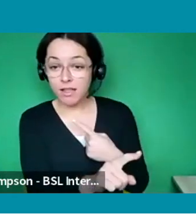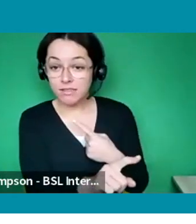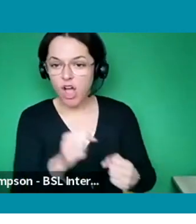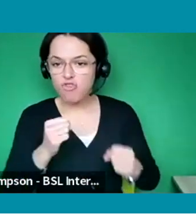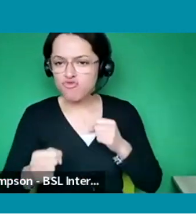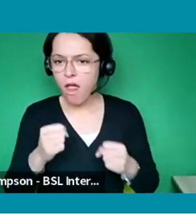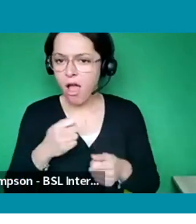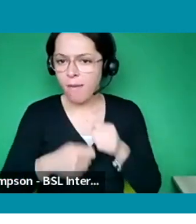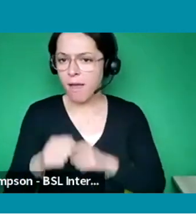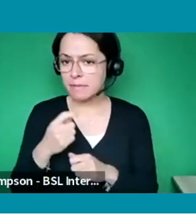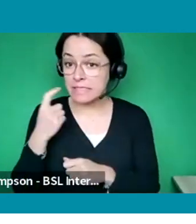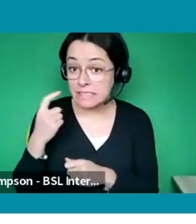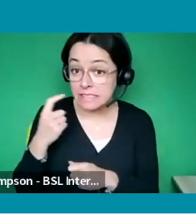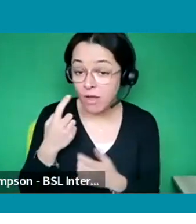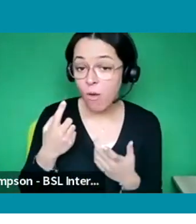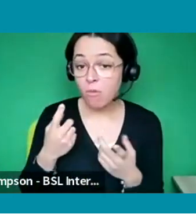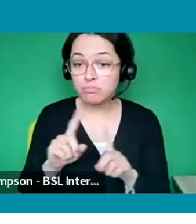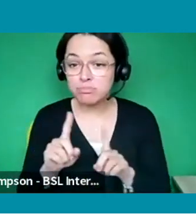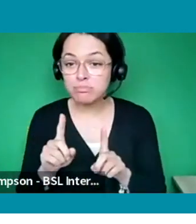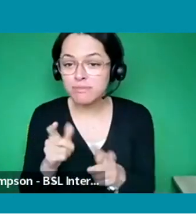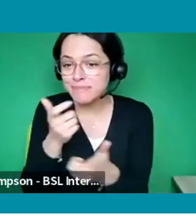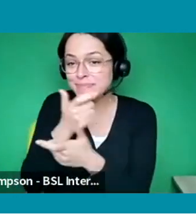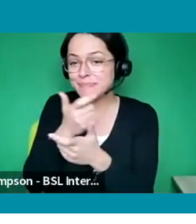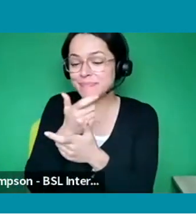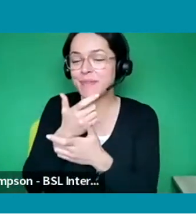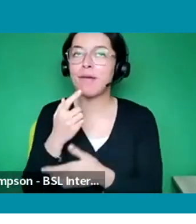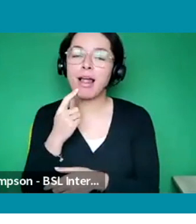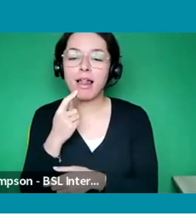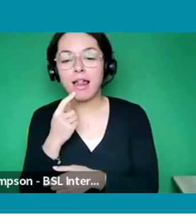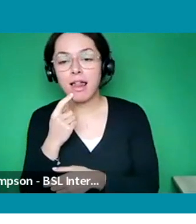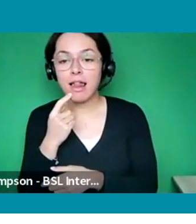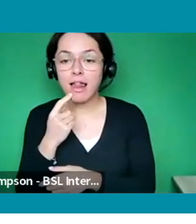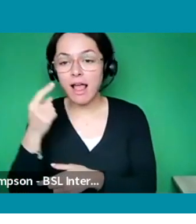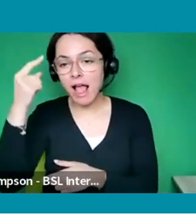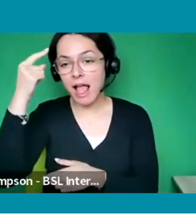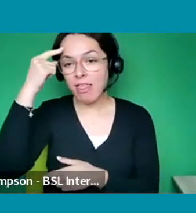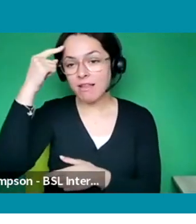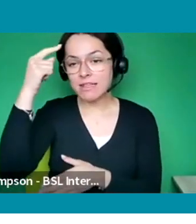Well I mean I think obviously getting that foot in the door is probably the most difficult